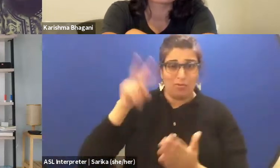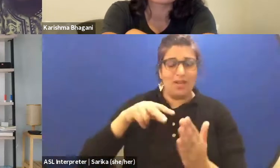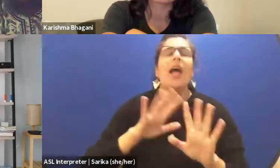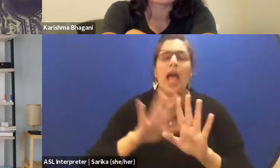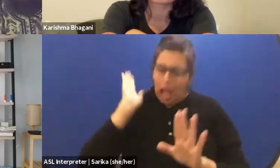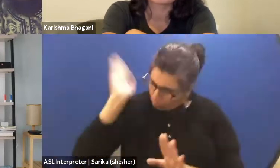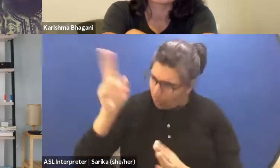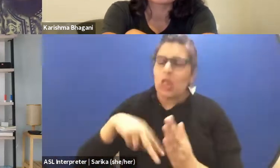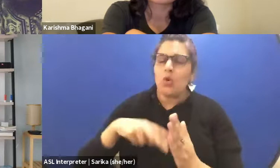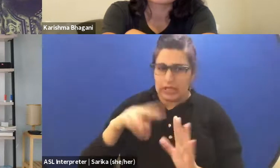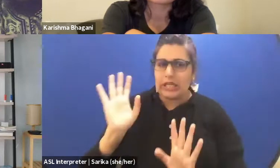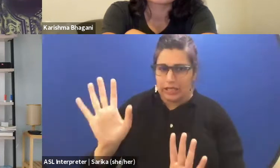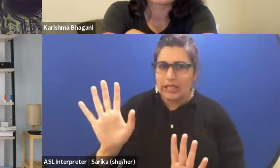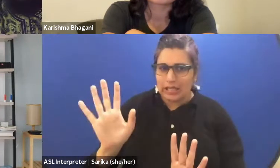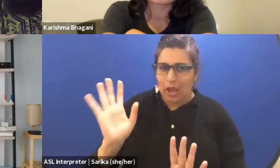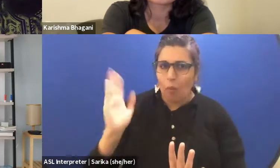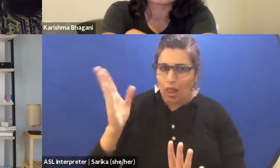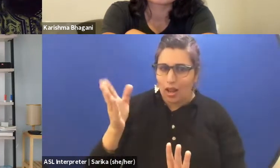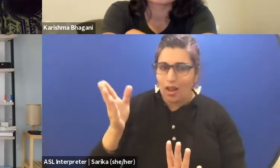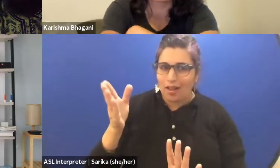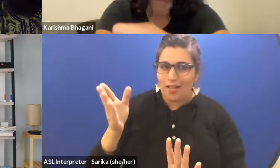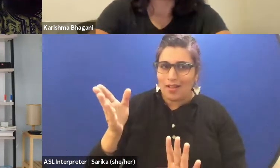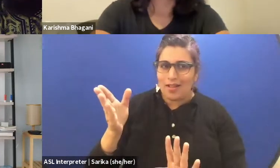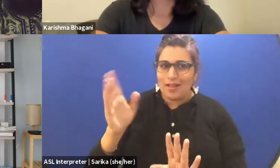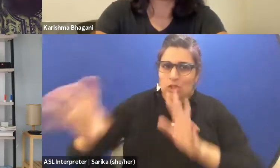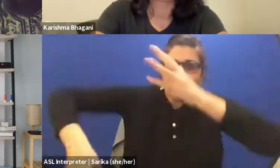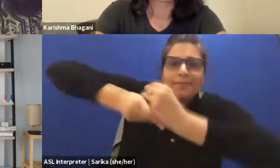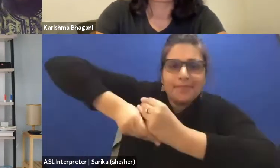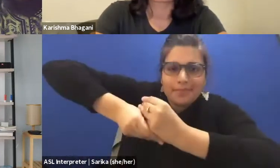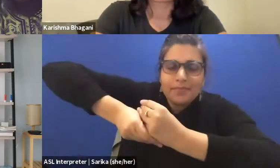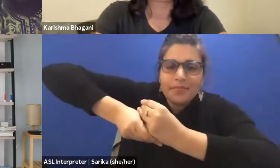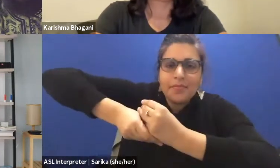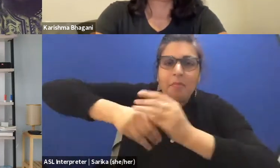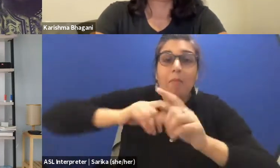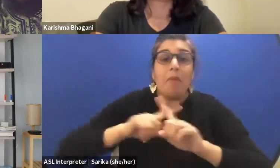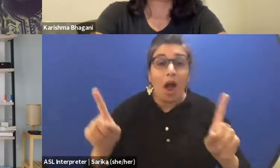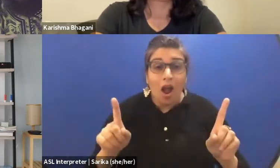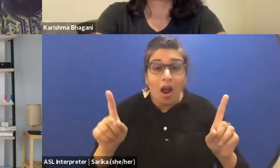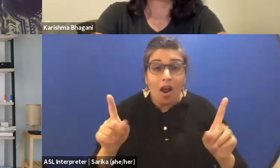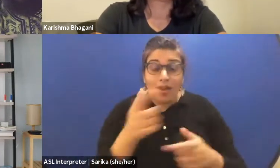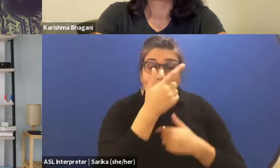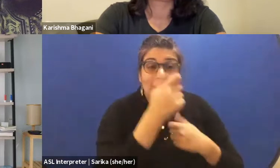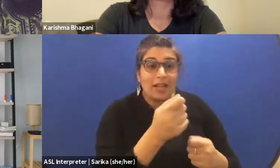'cause it should compliment it obviously, but I would really be interested in the lived experience."